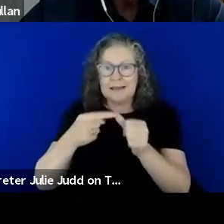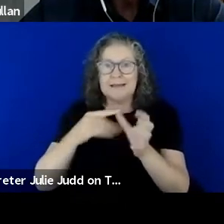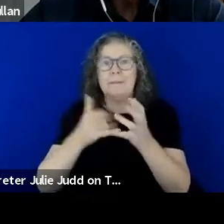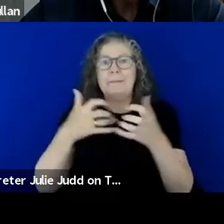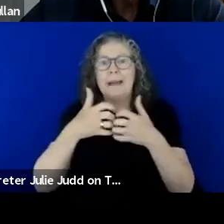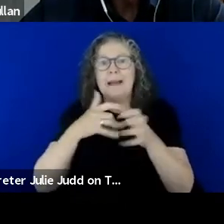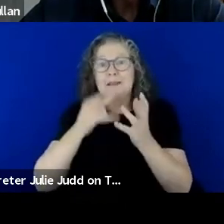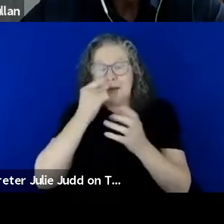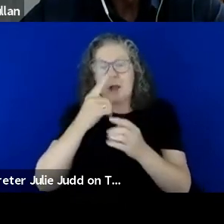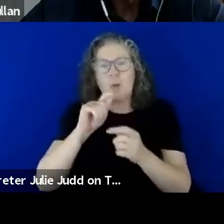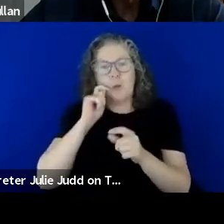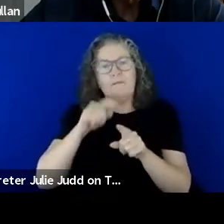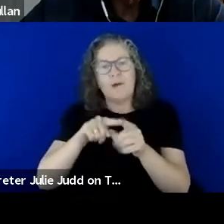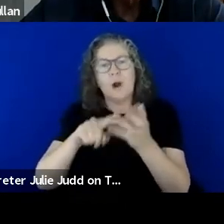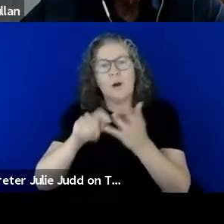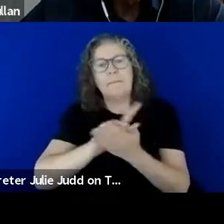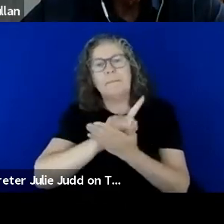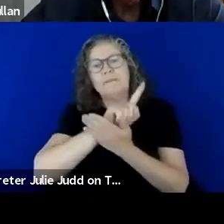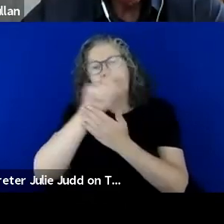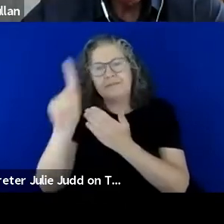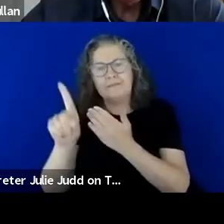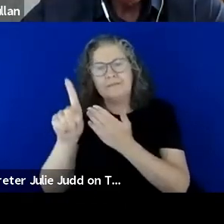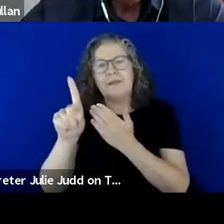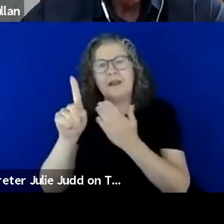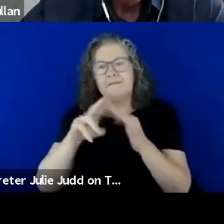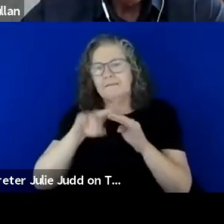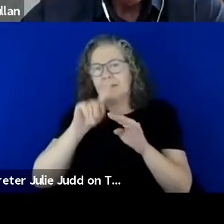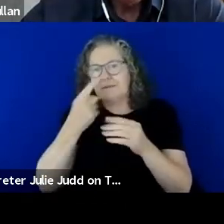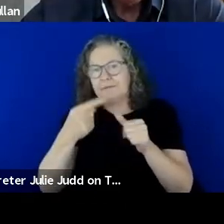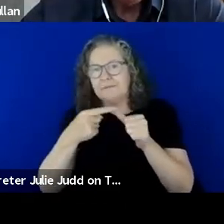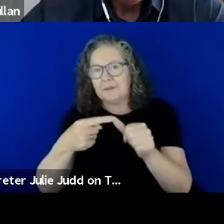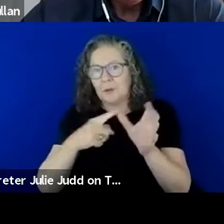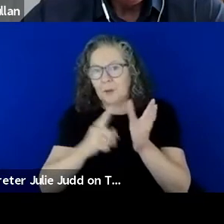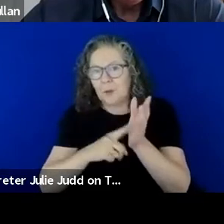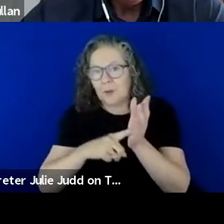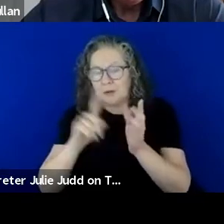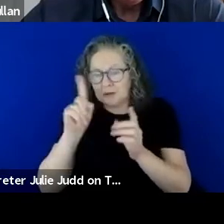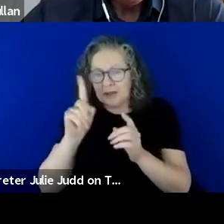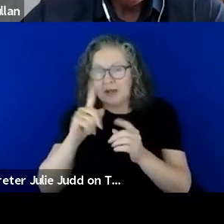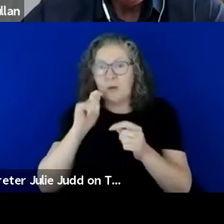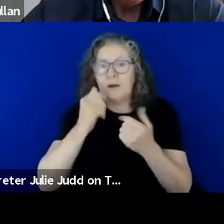any unanswered posts after the event, along with some helpful tools and information for you to consider